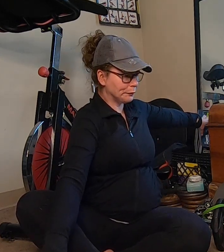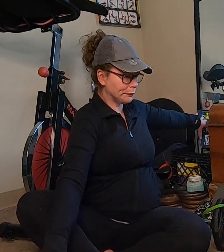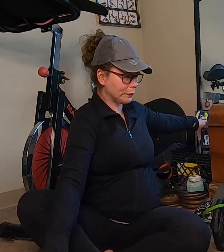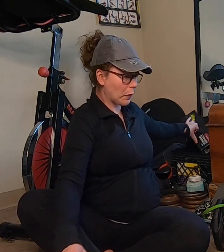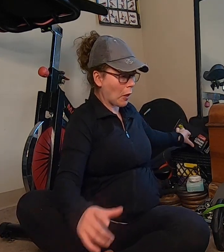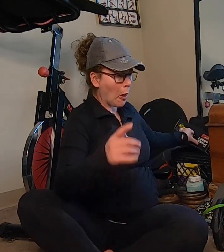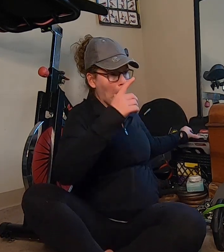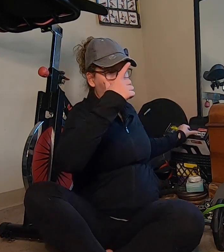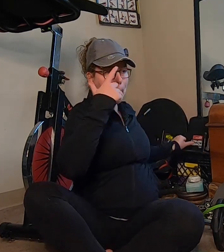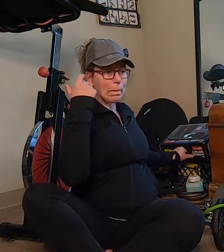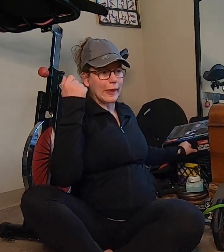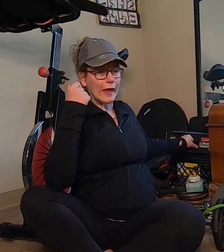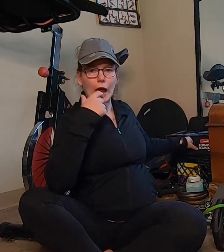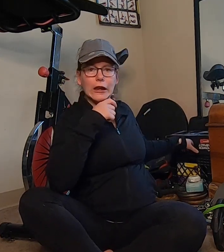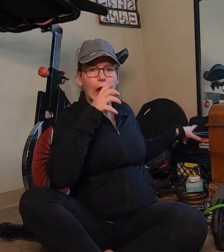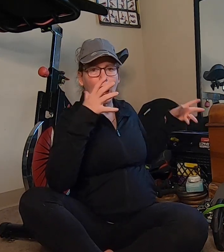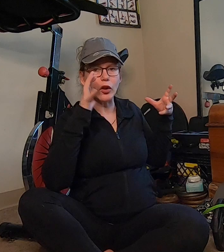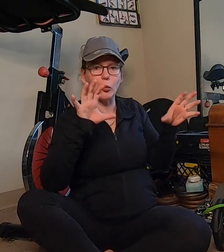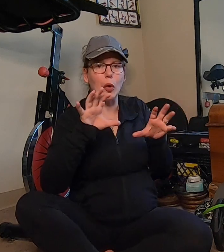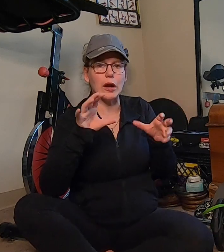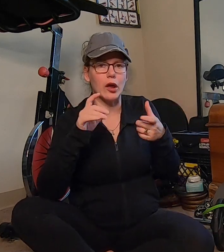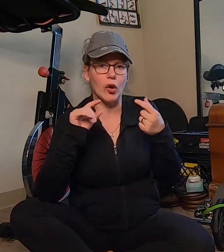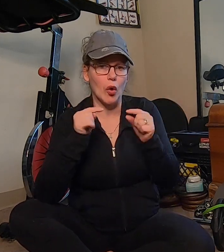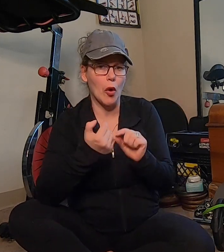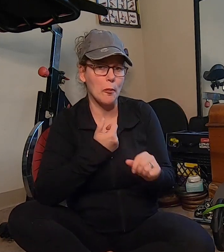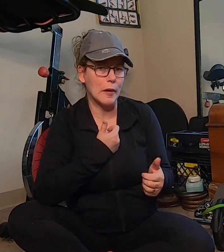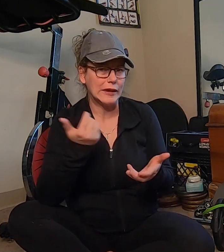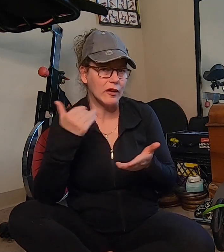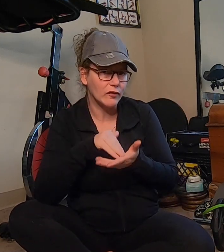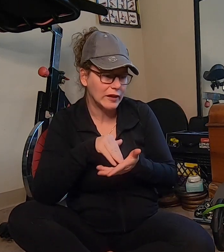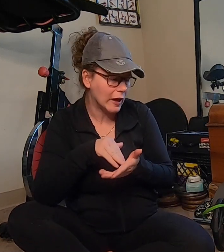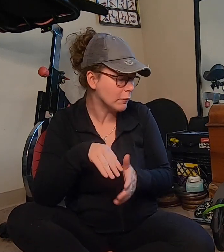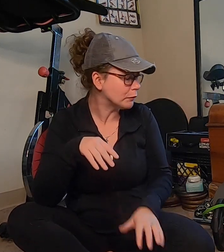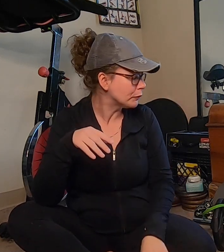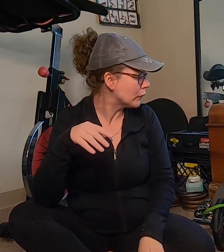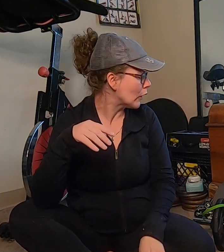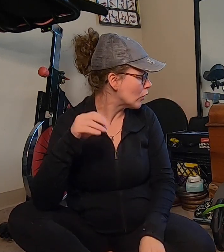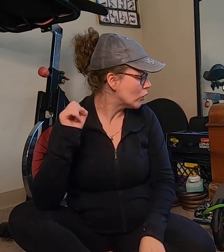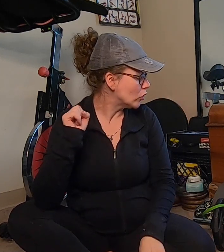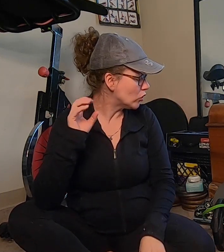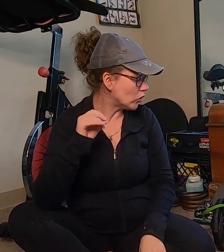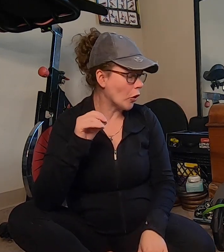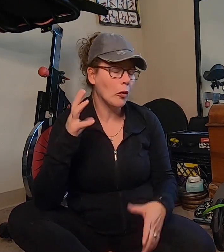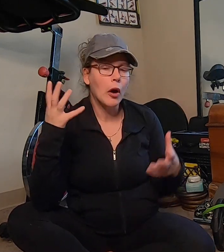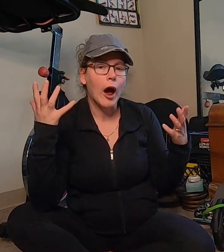um because I don't want to hurt myself again so